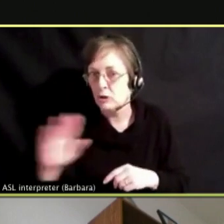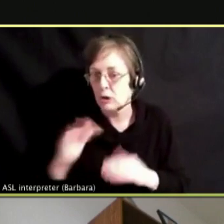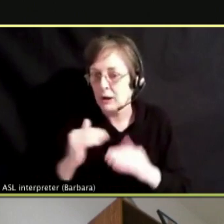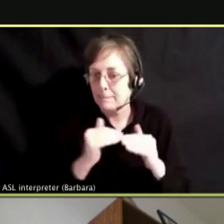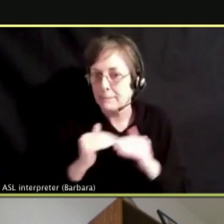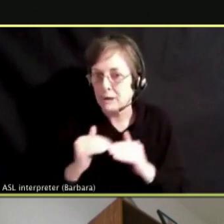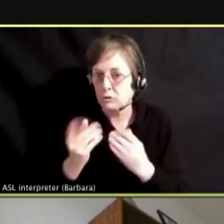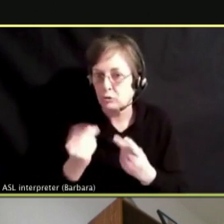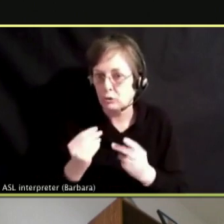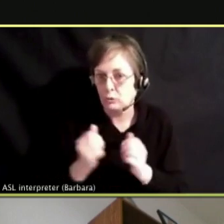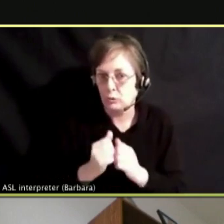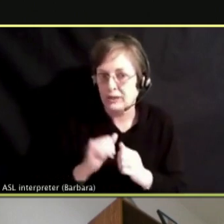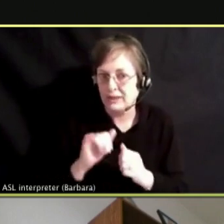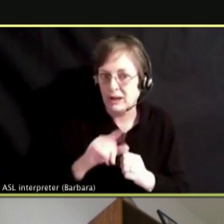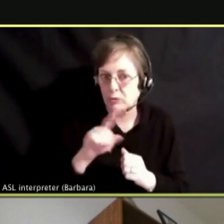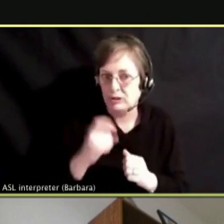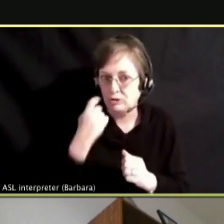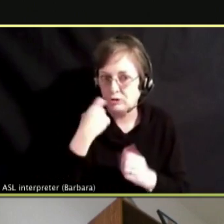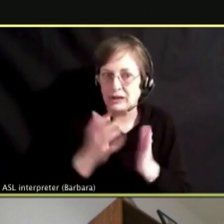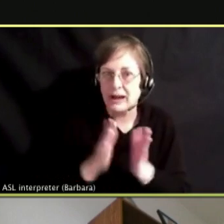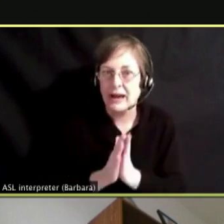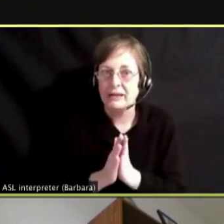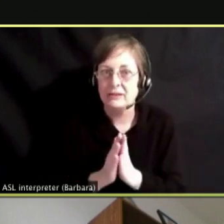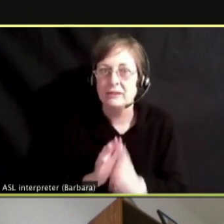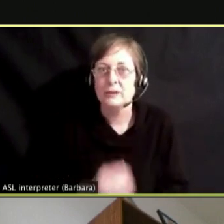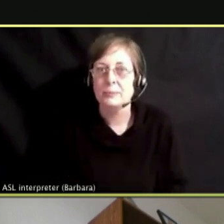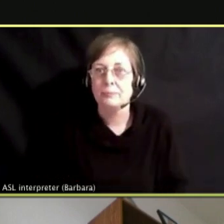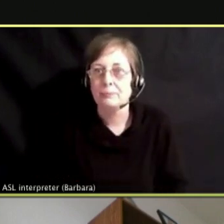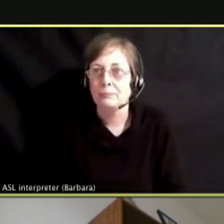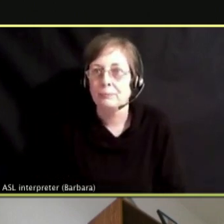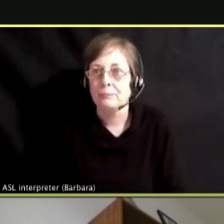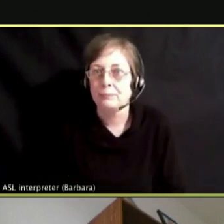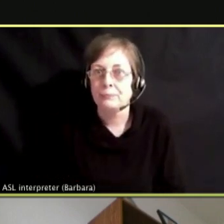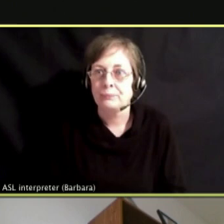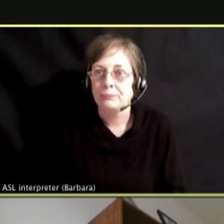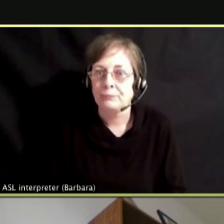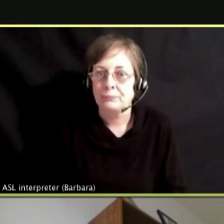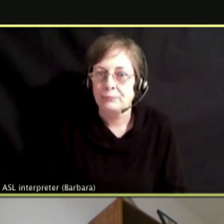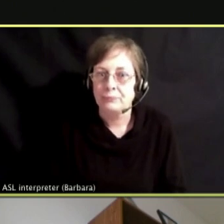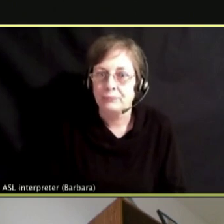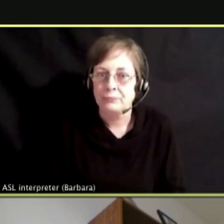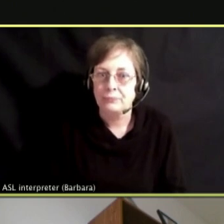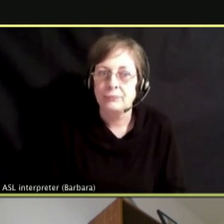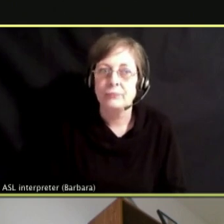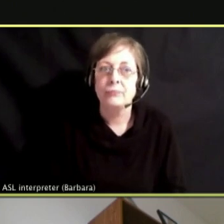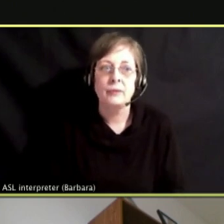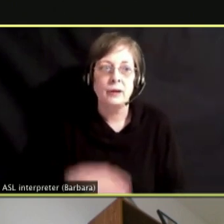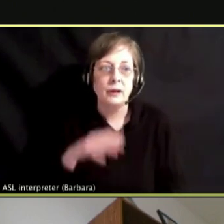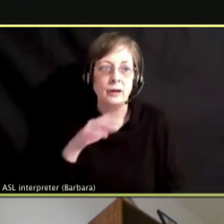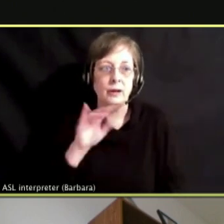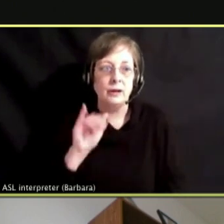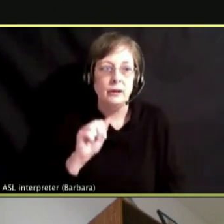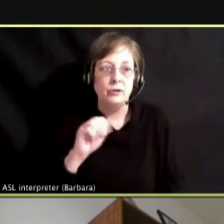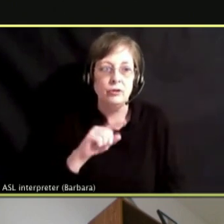I DO THINK THAT PEOPLE WILL TRY ONCE OR TWICE MAYBE THEY DON'T SEE THE ADDICTION EFFECTS